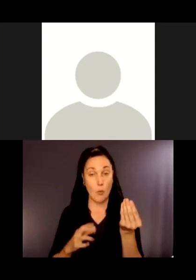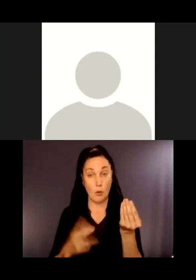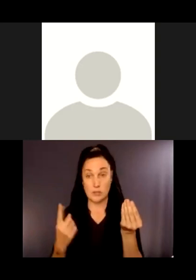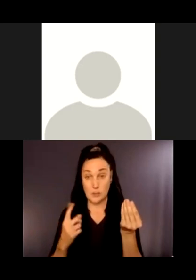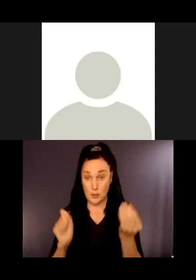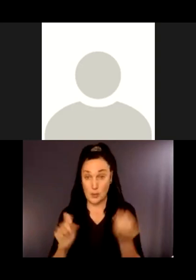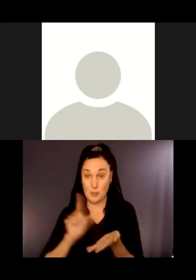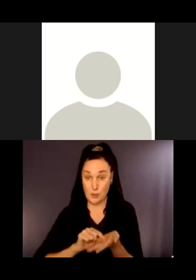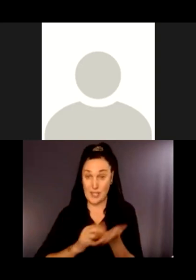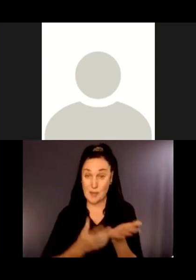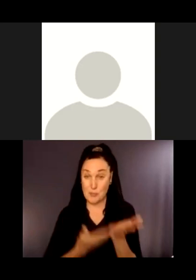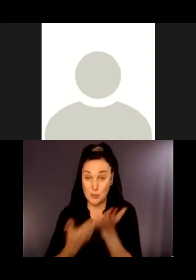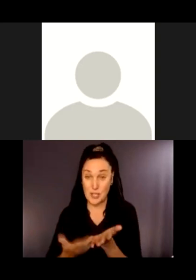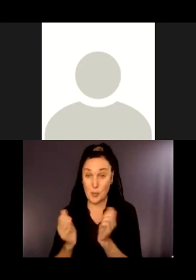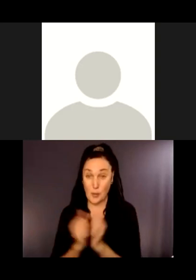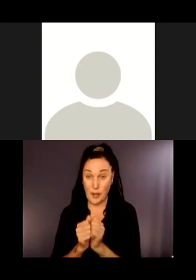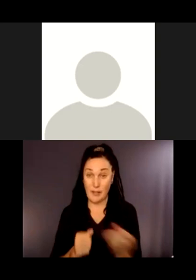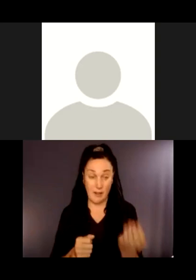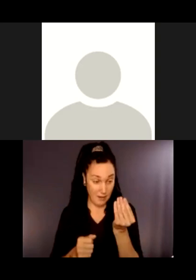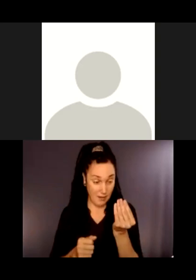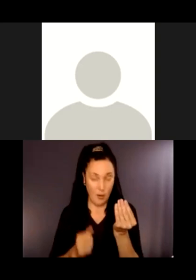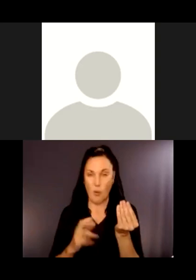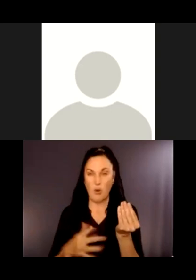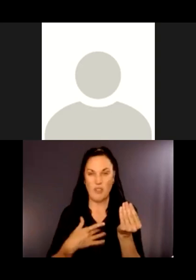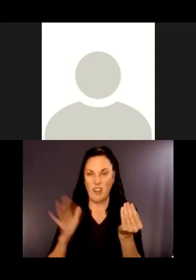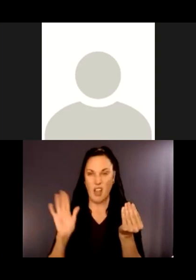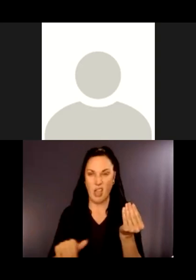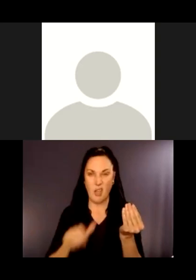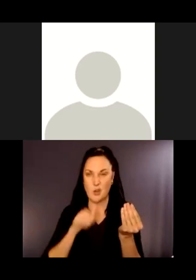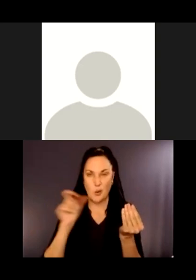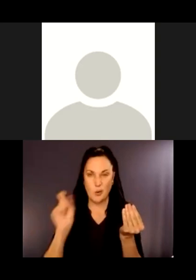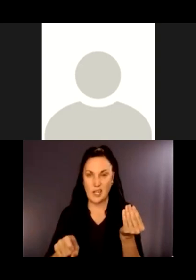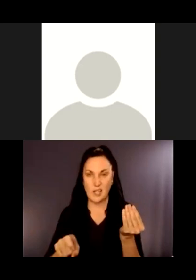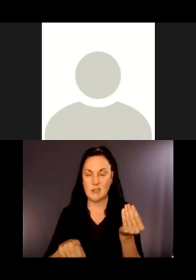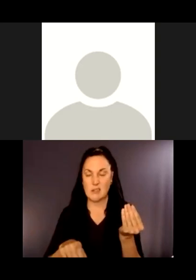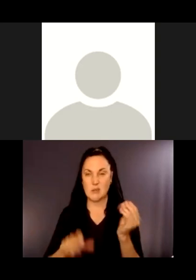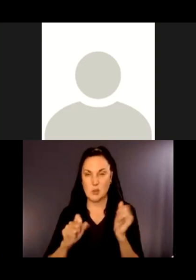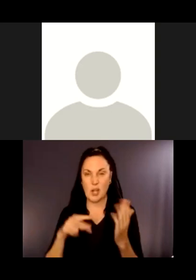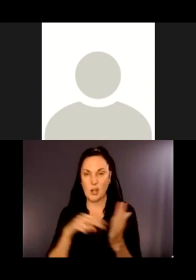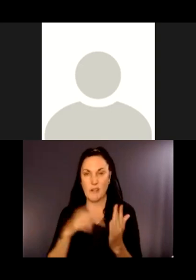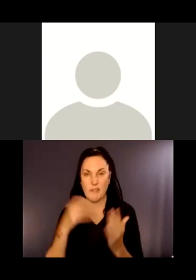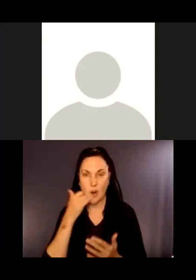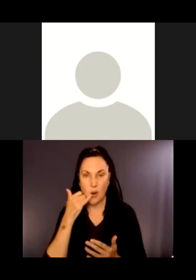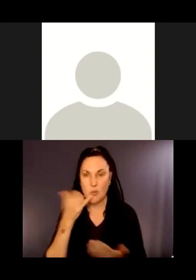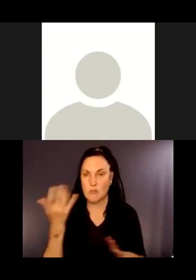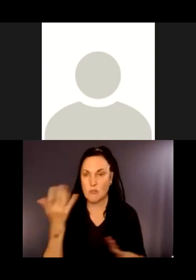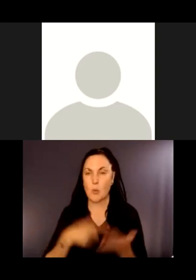Or does that feel like our time and energy could be spent